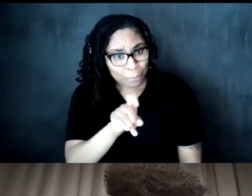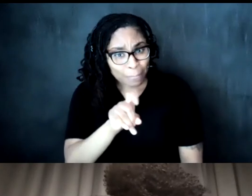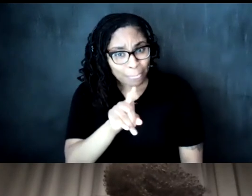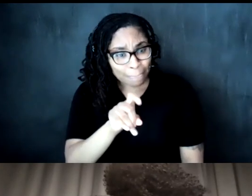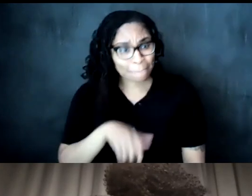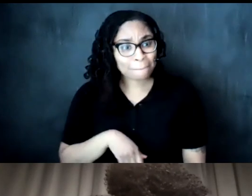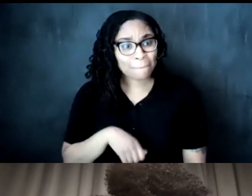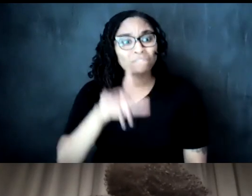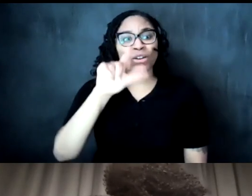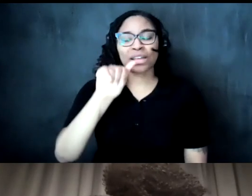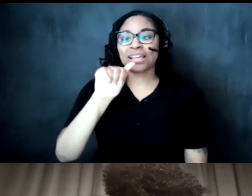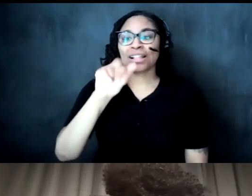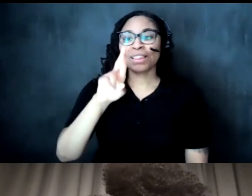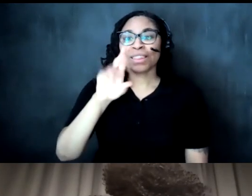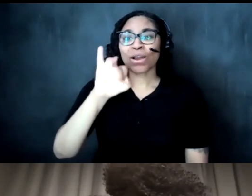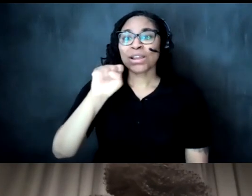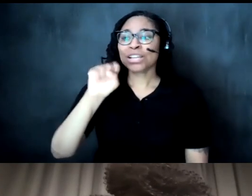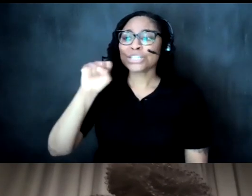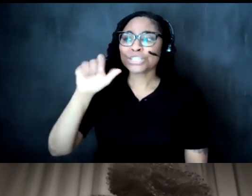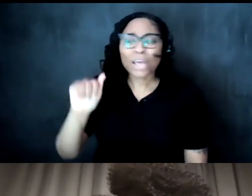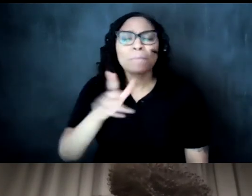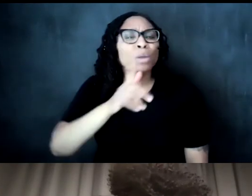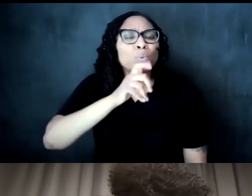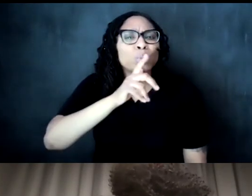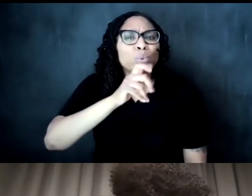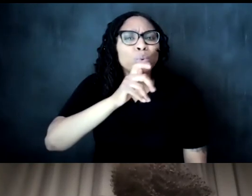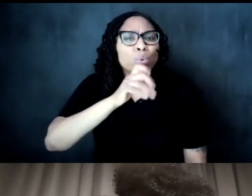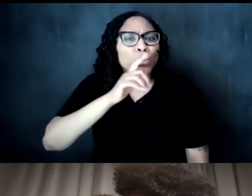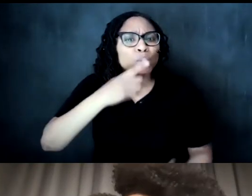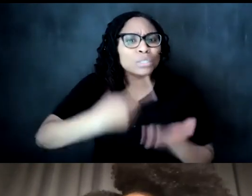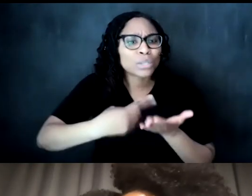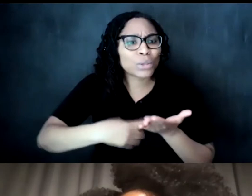was she speaking to miss akawumi